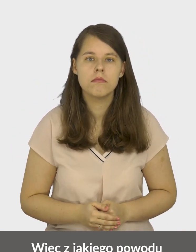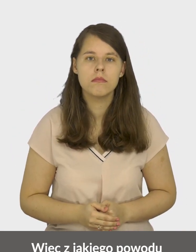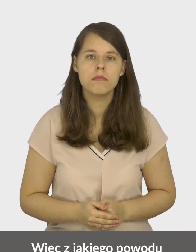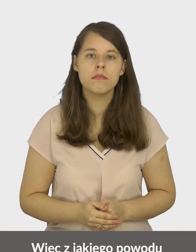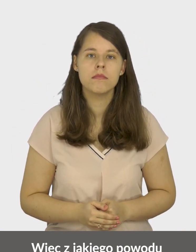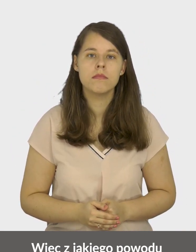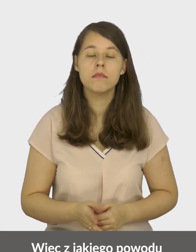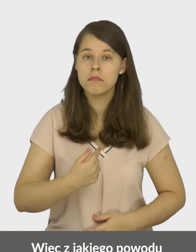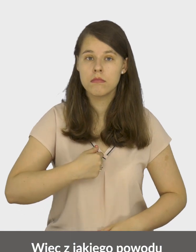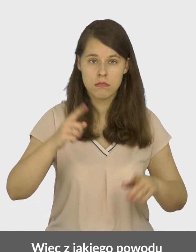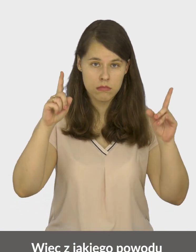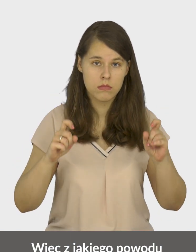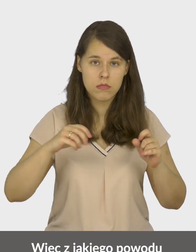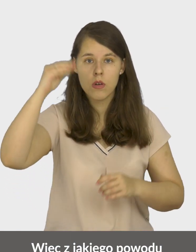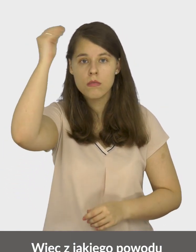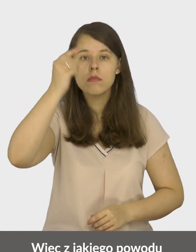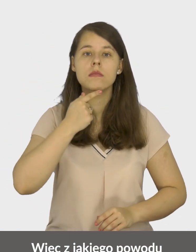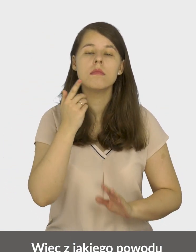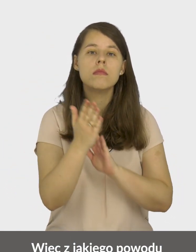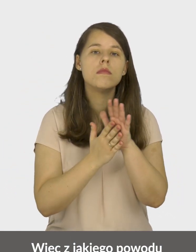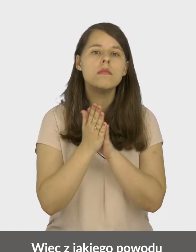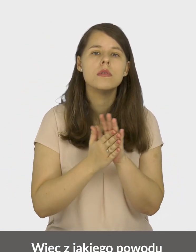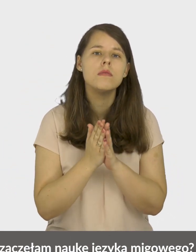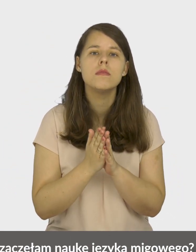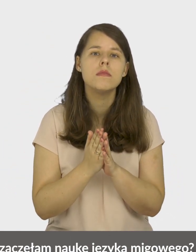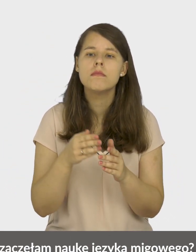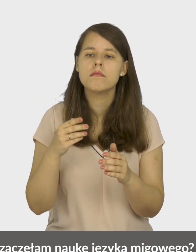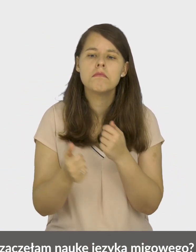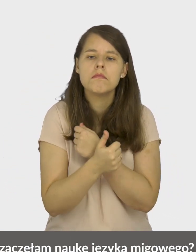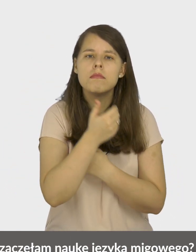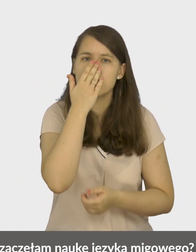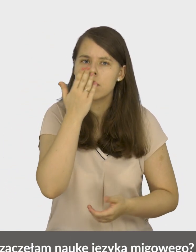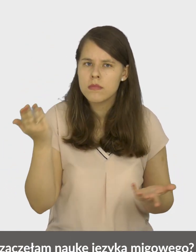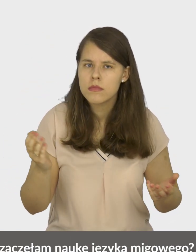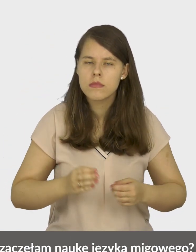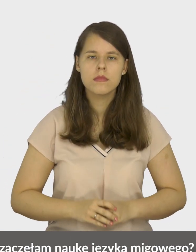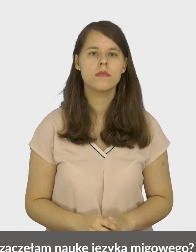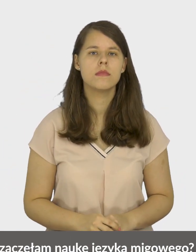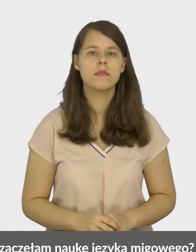So for what reason I started learning sign language?